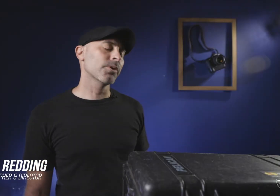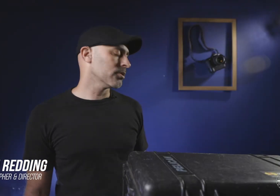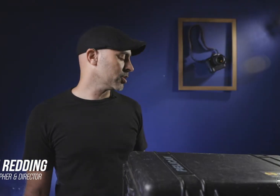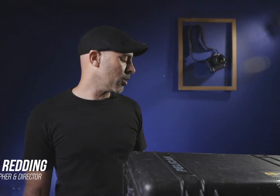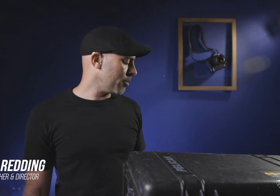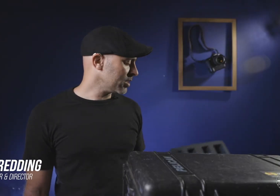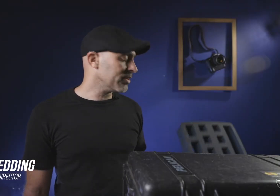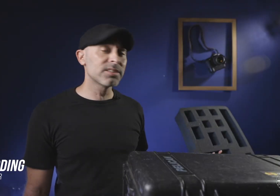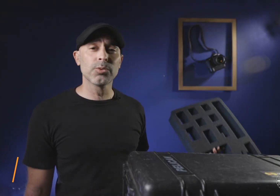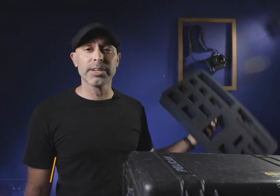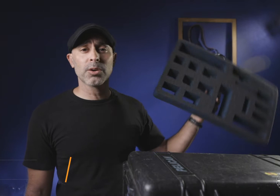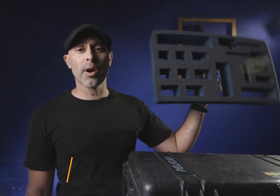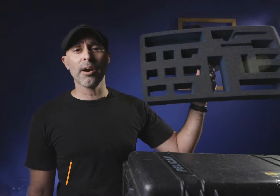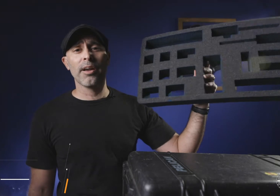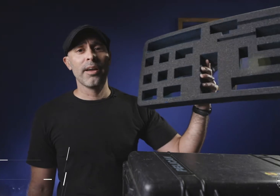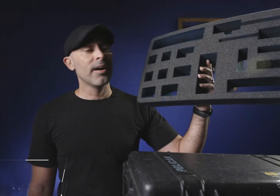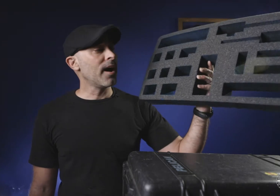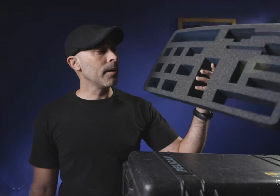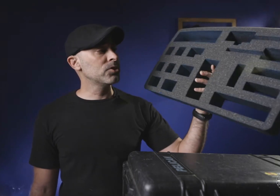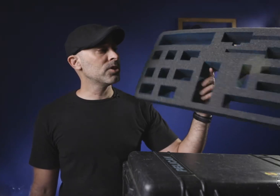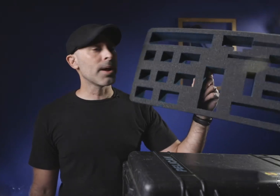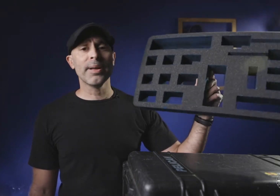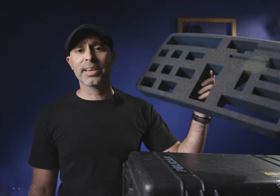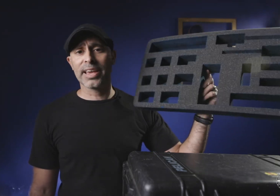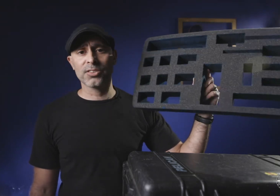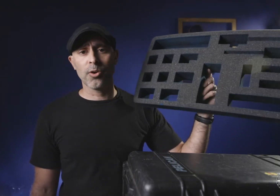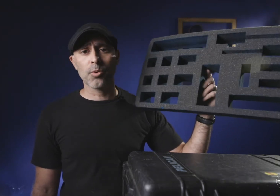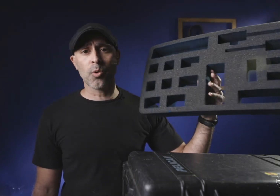years ago I was having a situation where I was using my Pelican case foam core